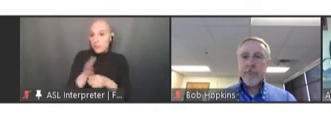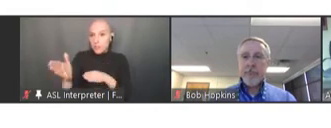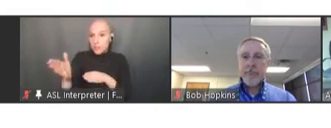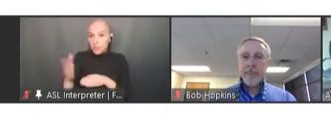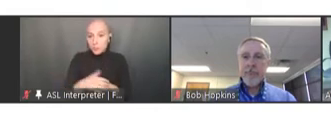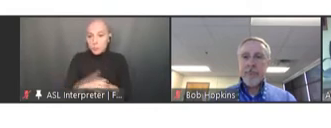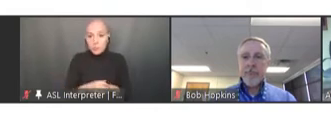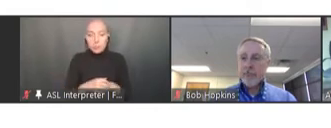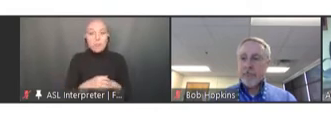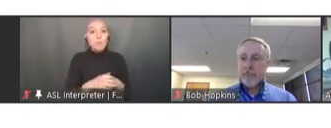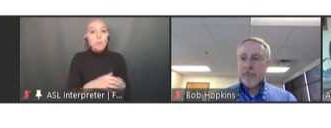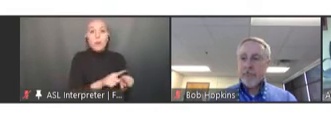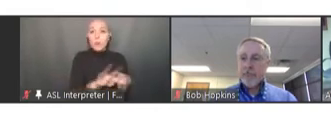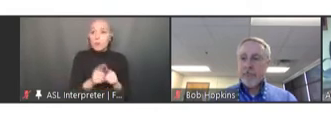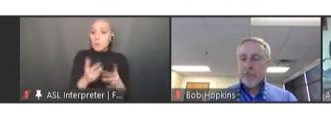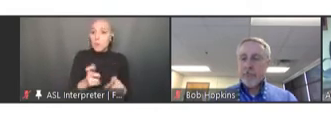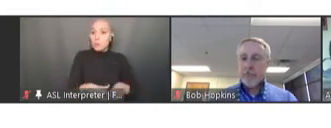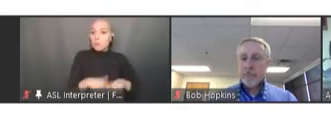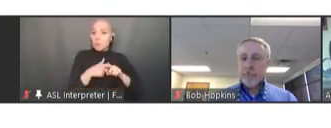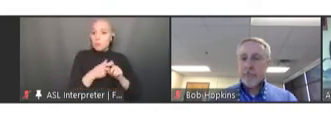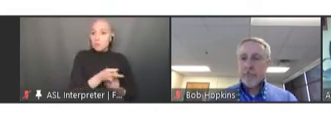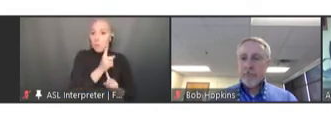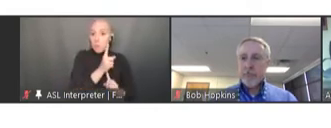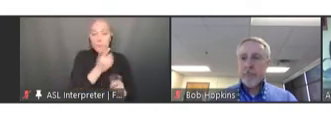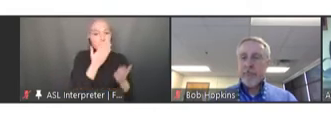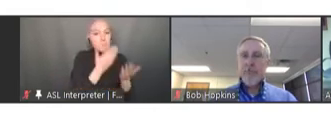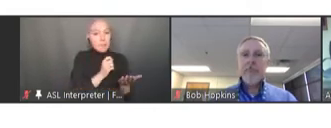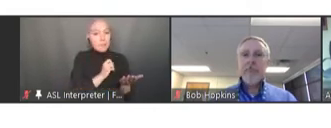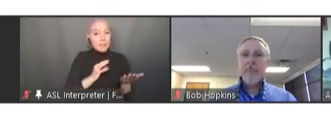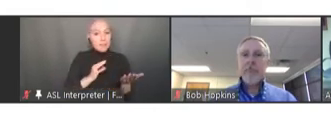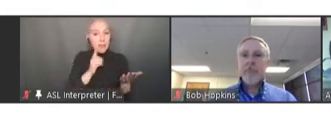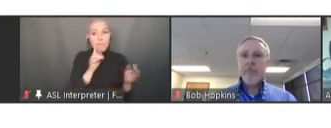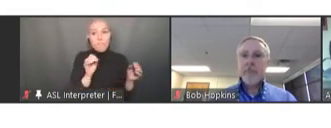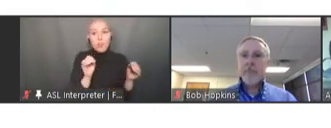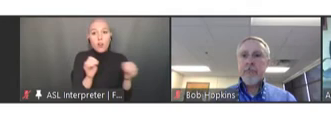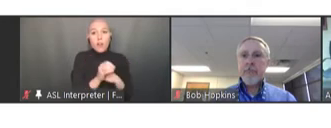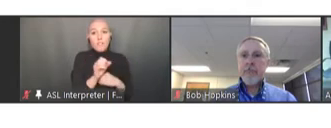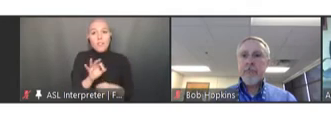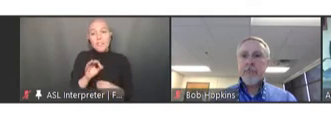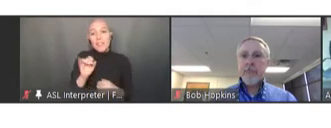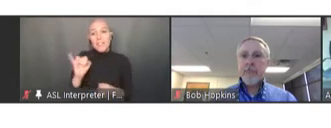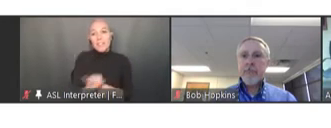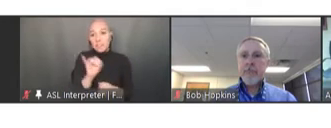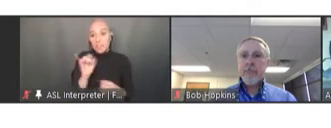to thank the staff in the Office of the Infectious -- of Infectious Disease and HIV/AIDS Policy,